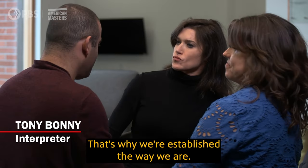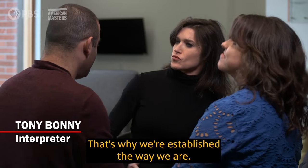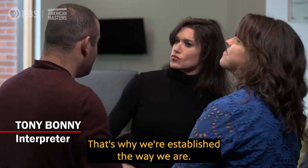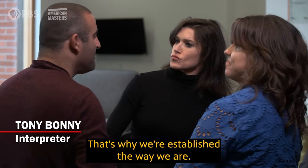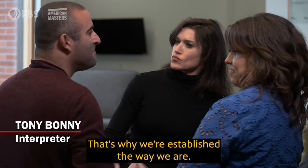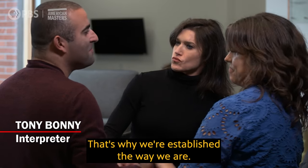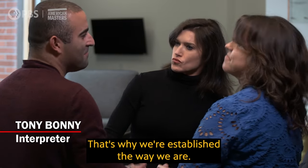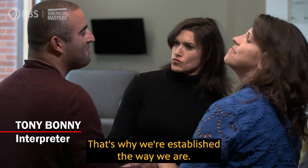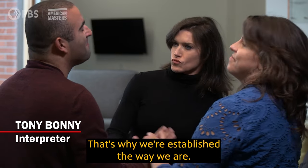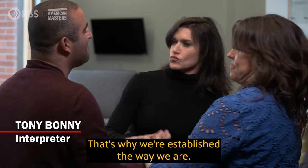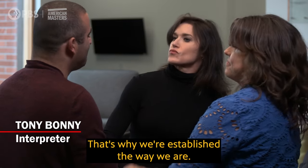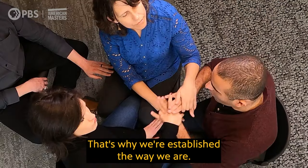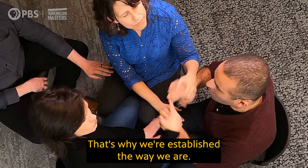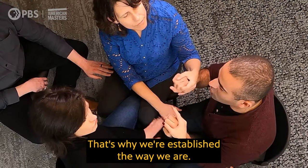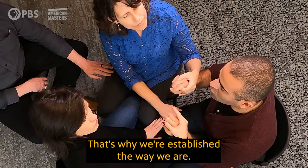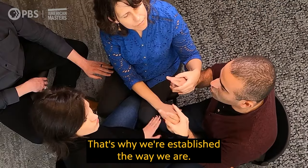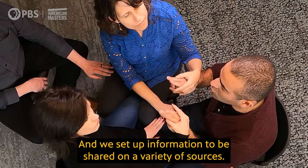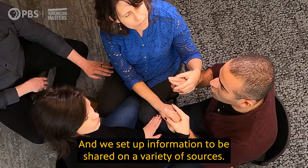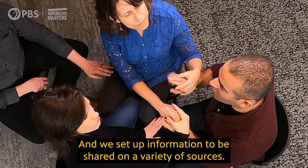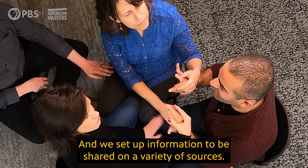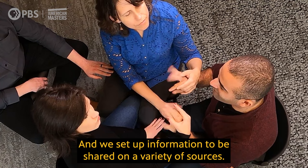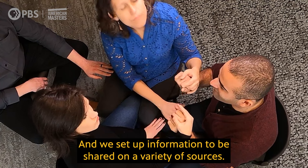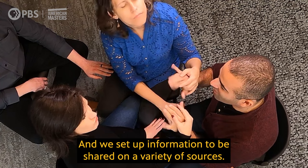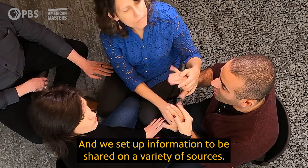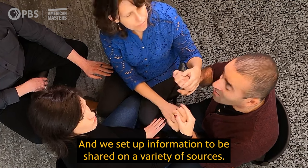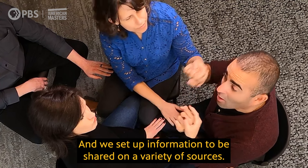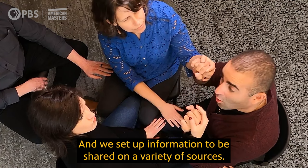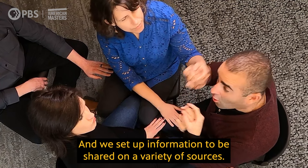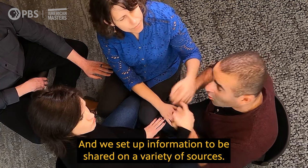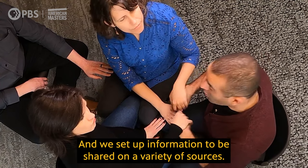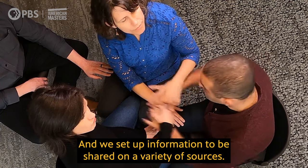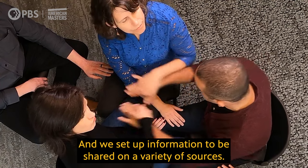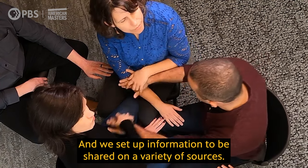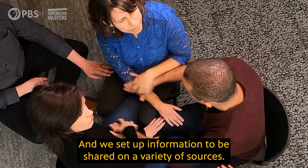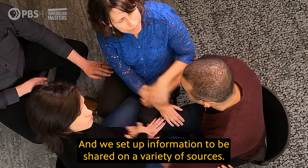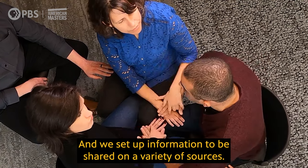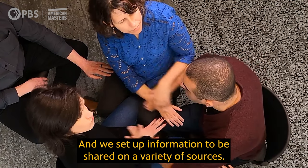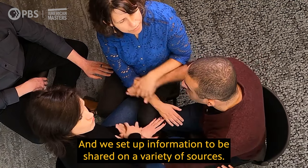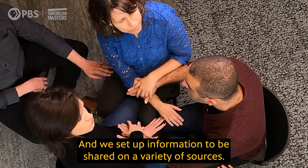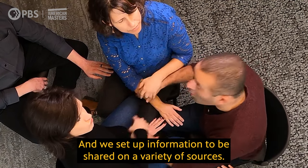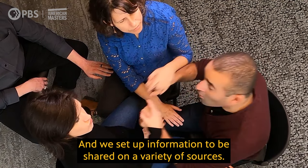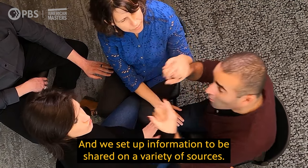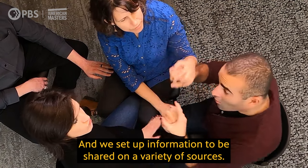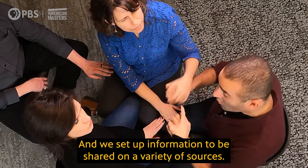That's why we're established the way we are. And we set up information to be shared on a variety of sources.